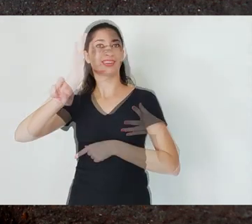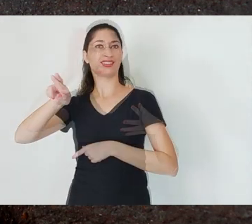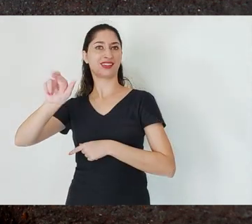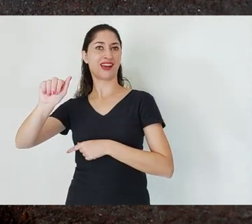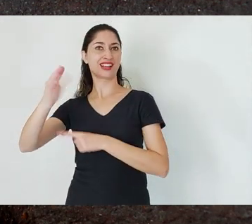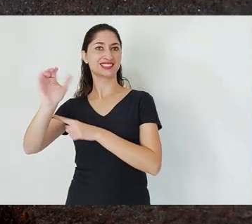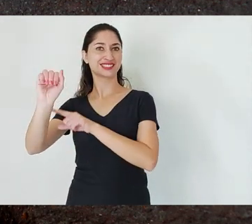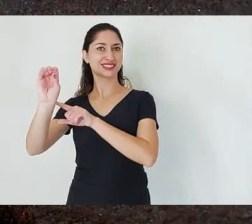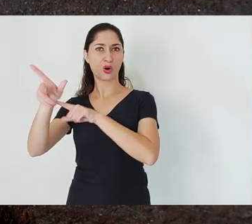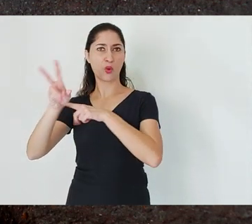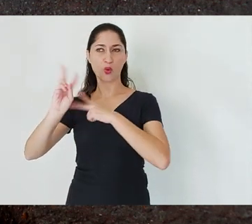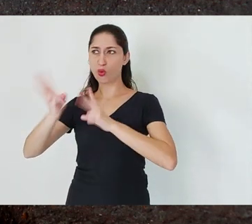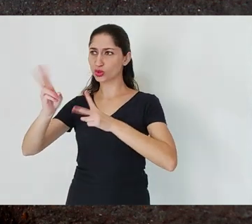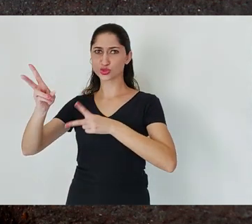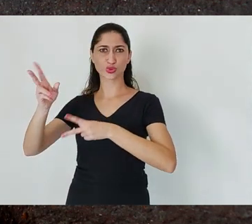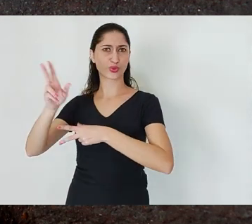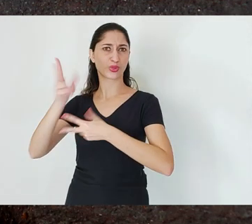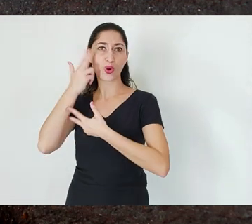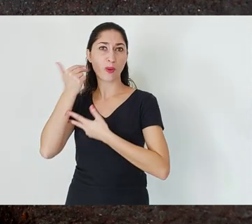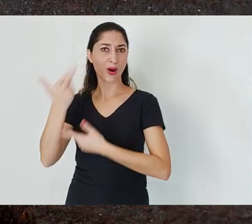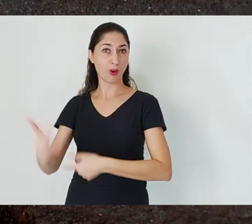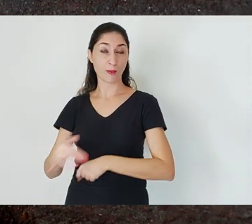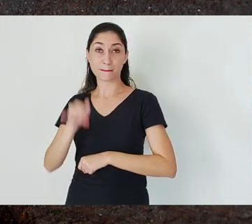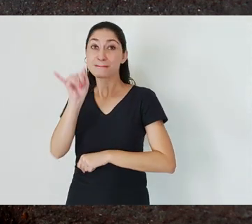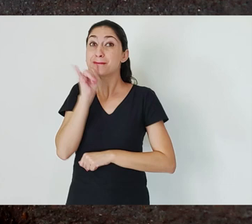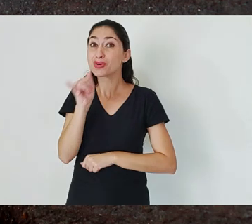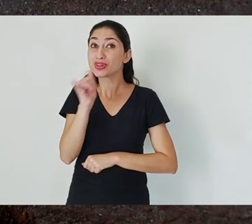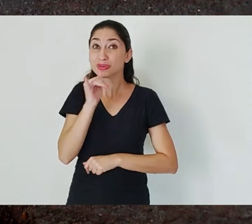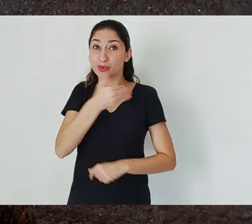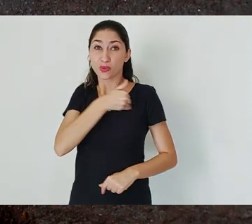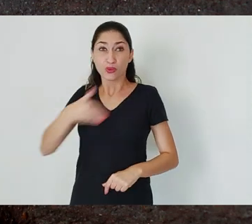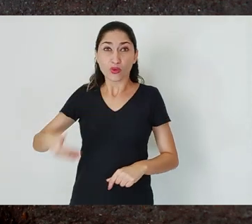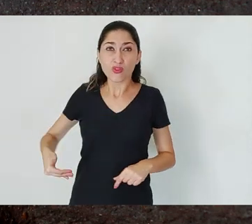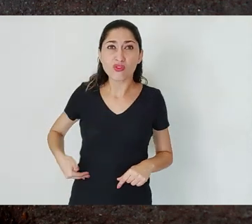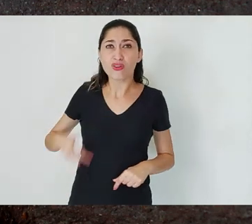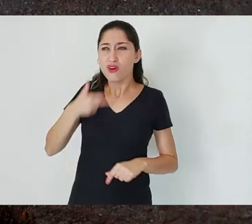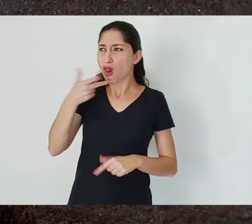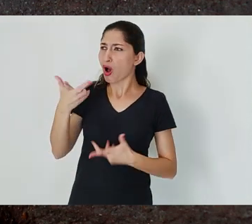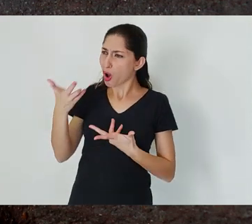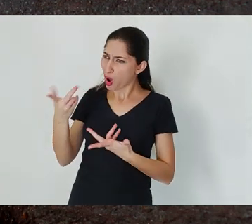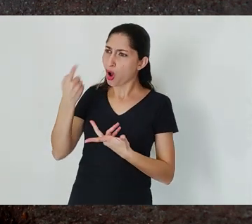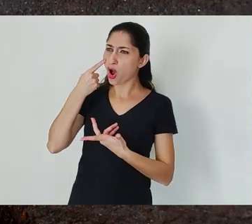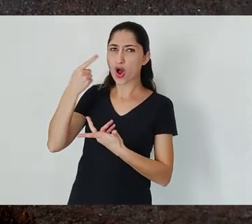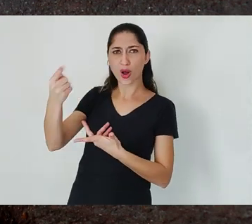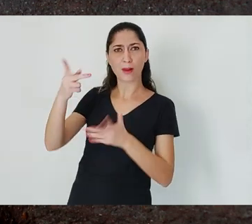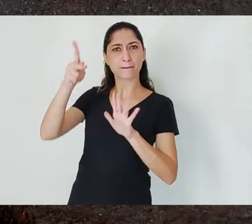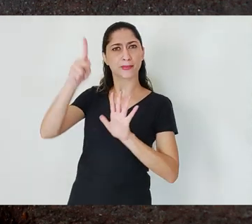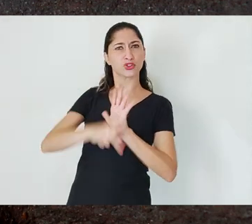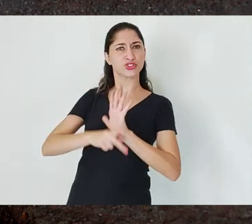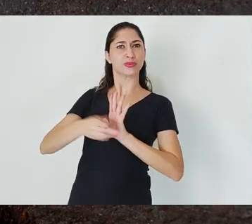The resumption of Samarco’s activities was considered by the State as high priority for Minas,